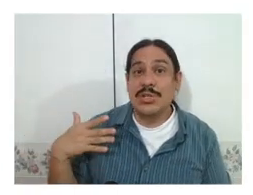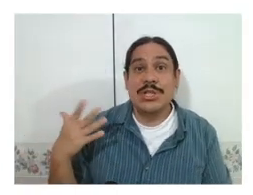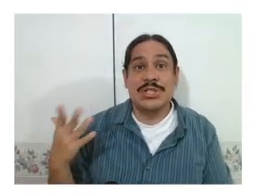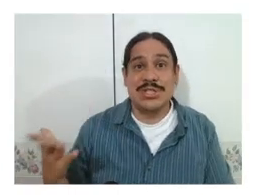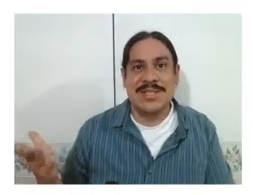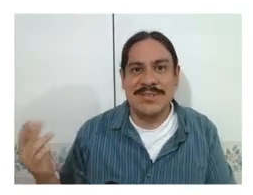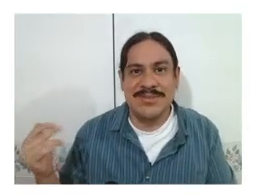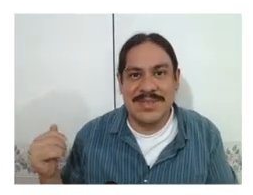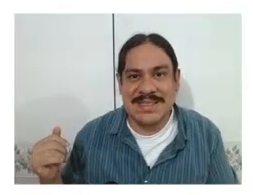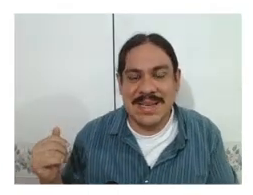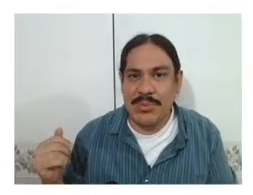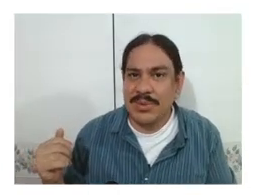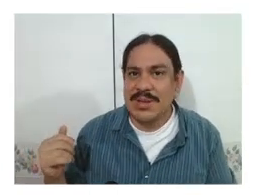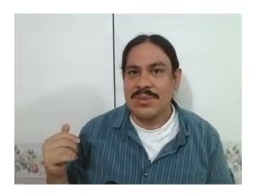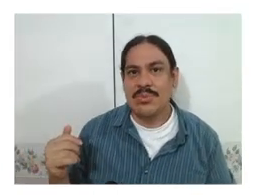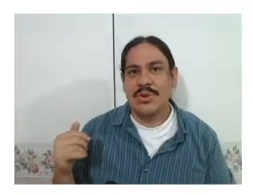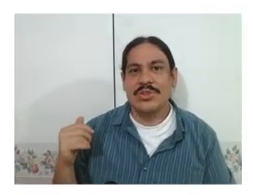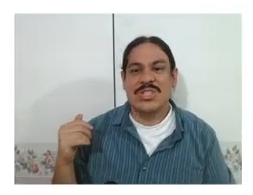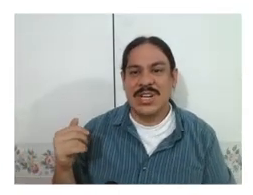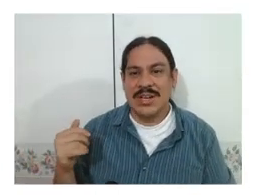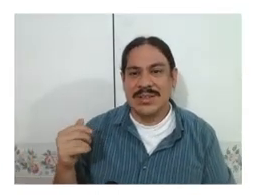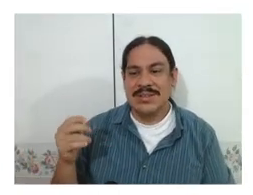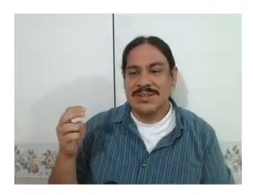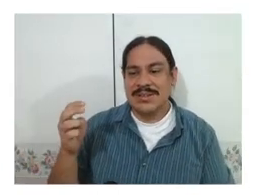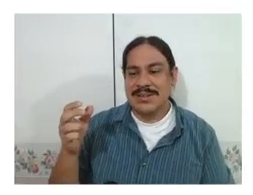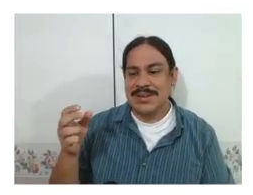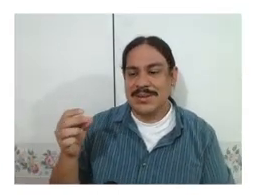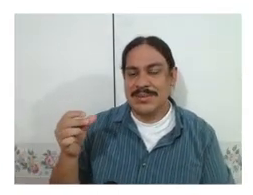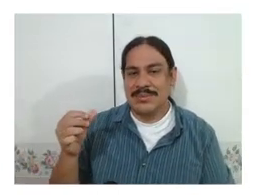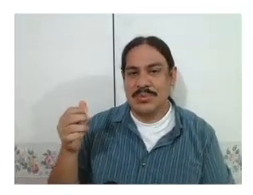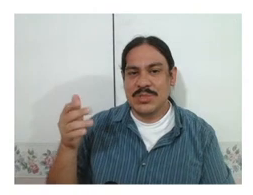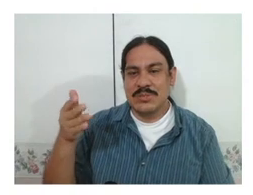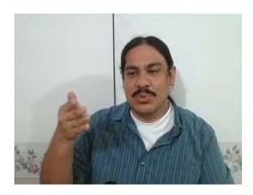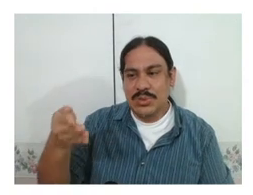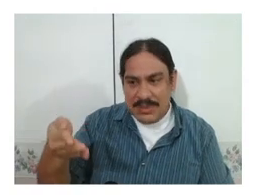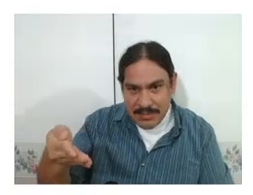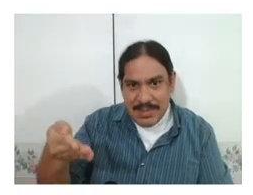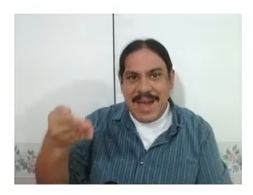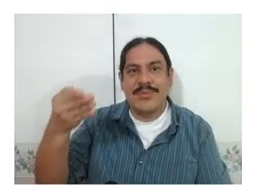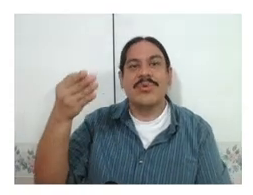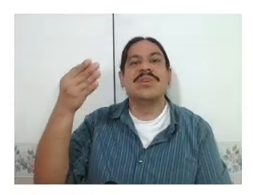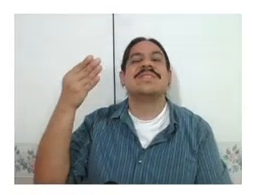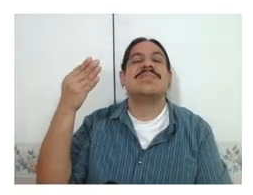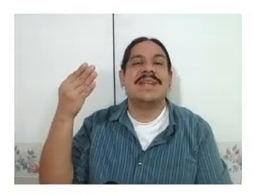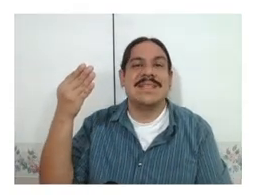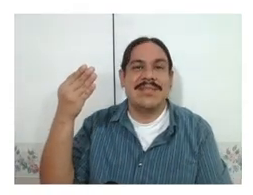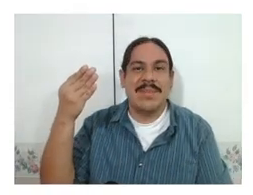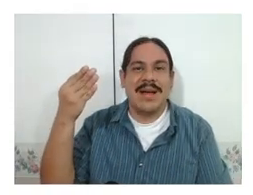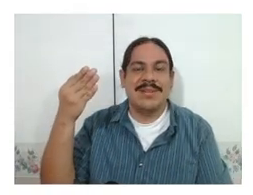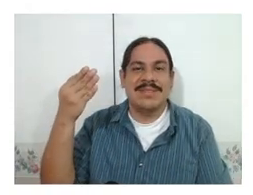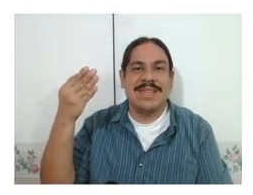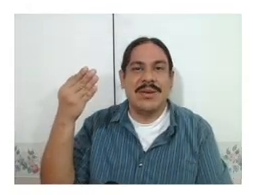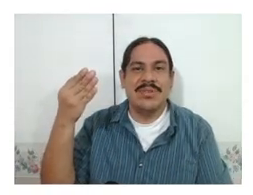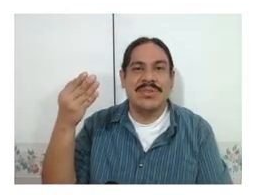'could you' for example, where your tongue was pulled backwards because of the